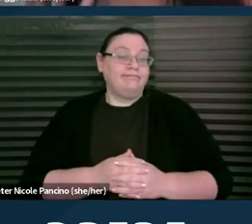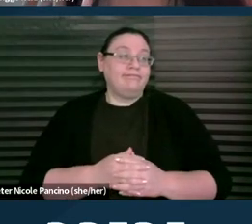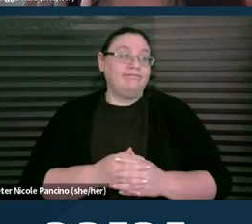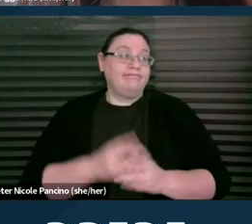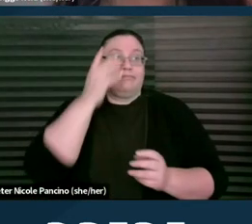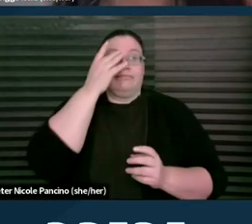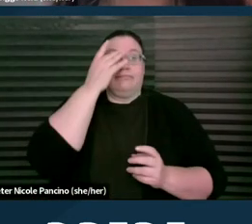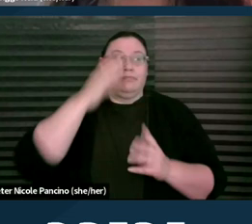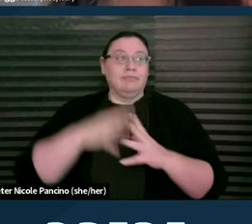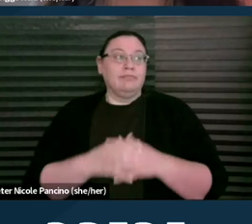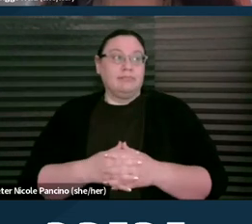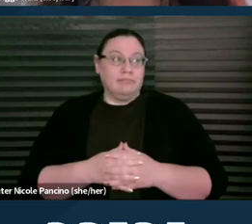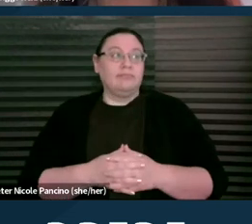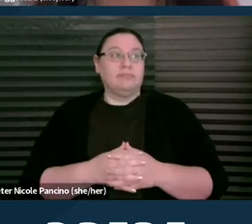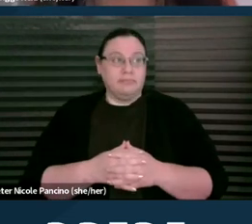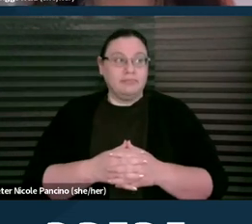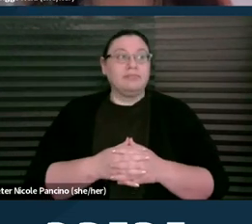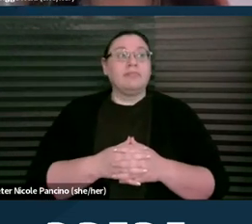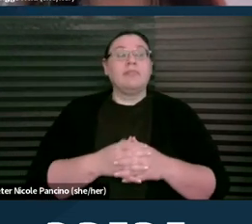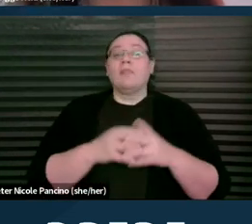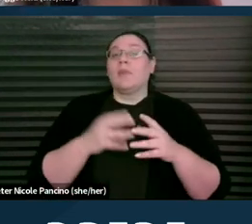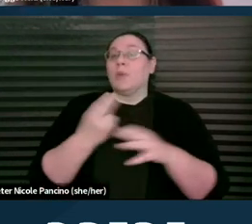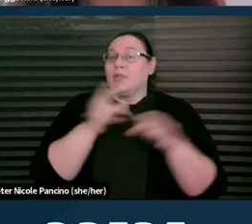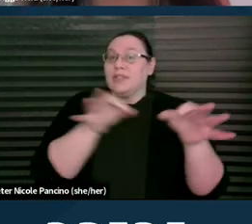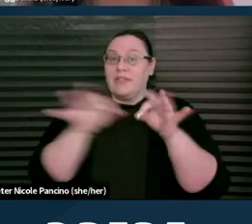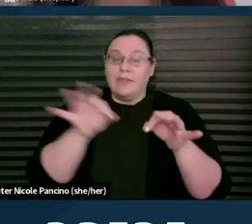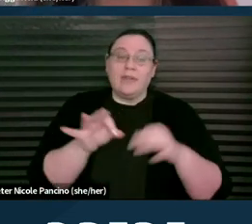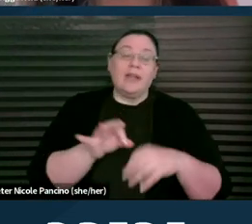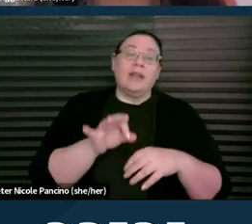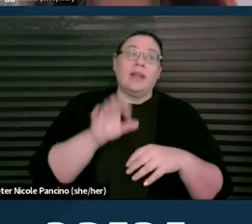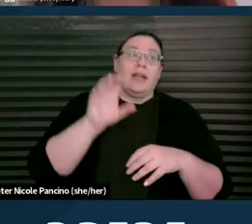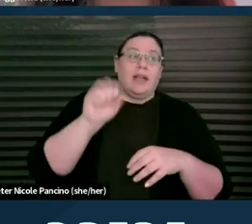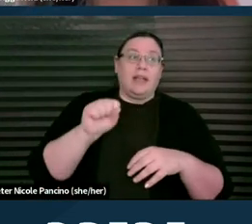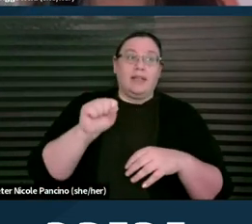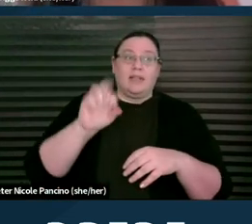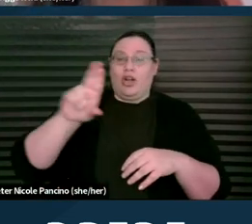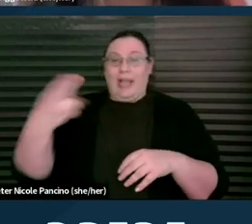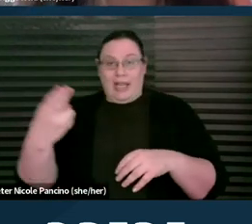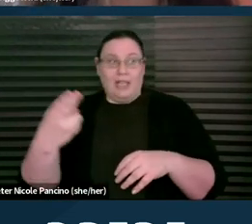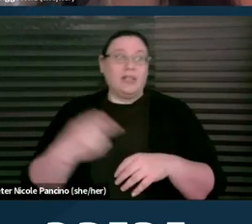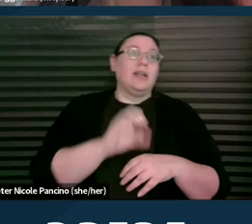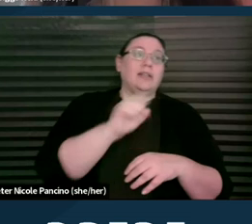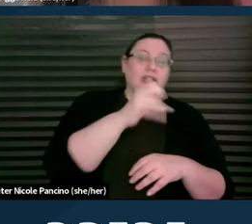we use the definition of sexual and reproductive healthcare or sexual and reproductive health